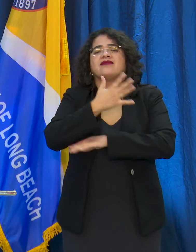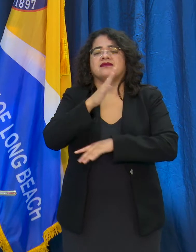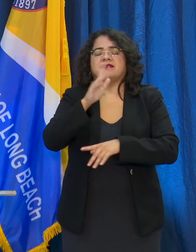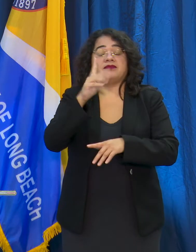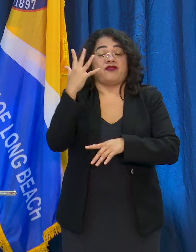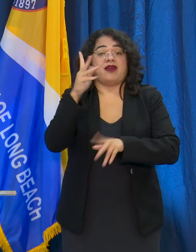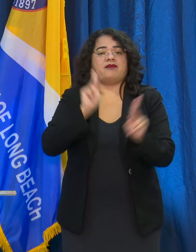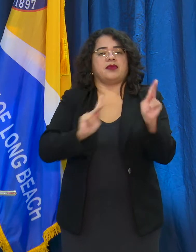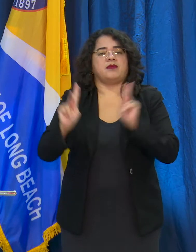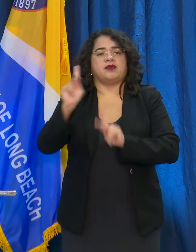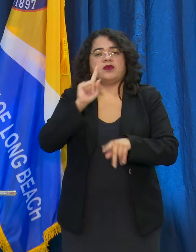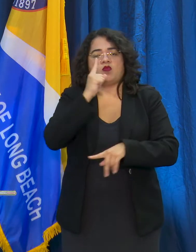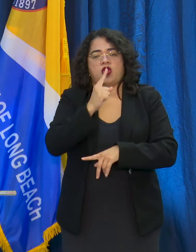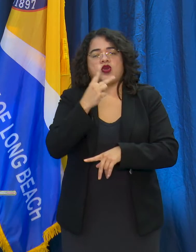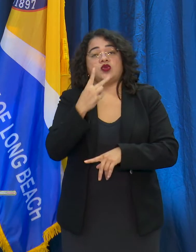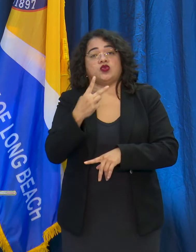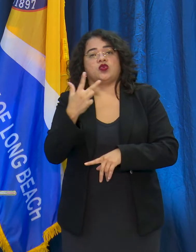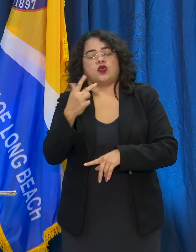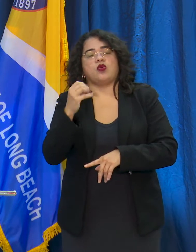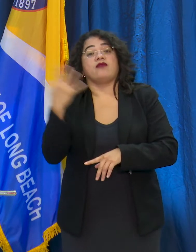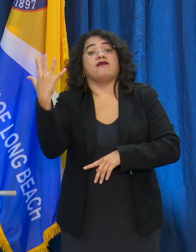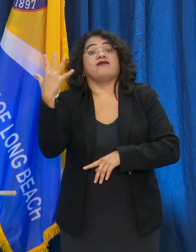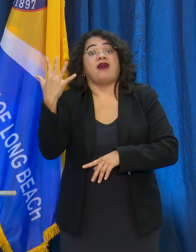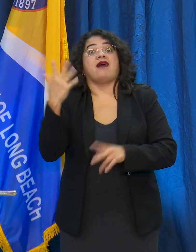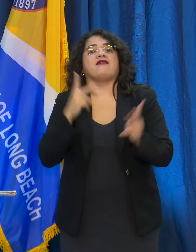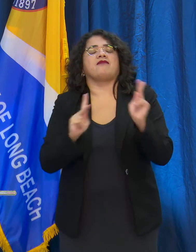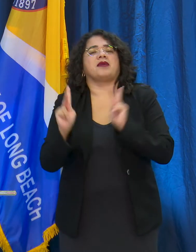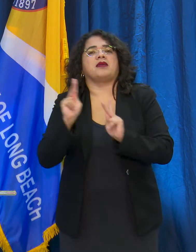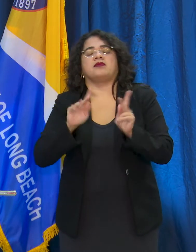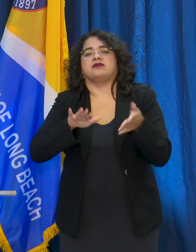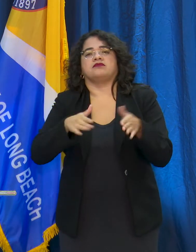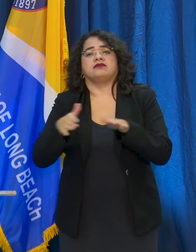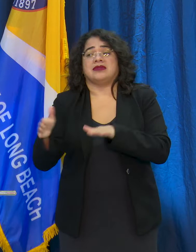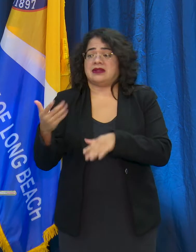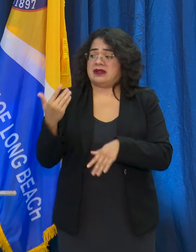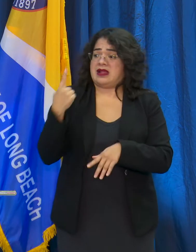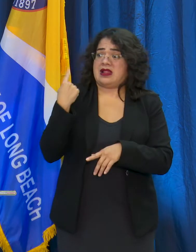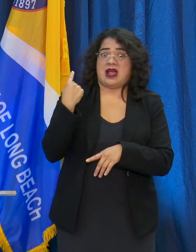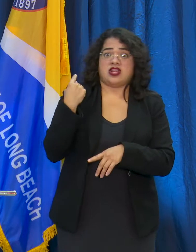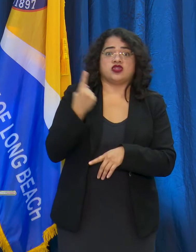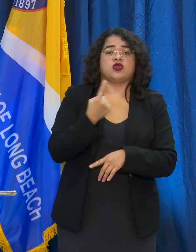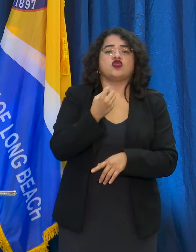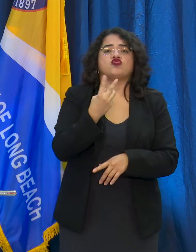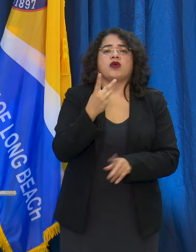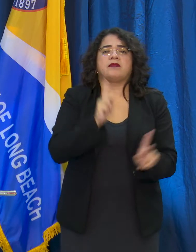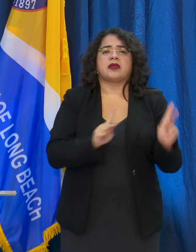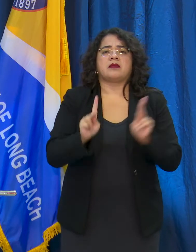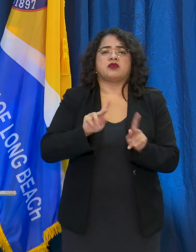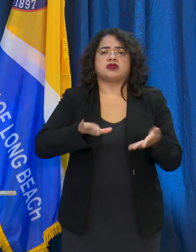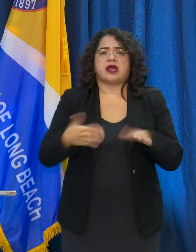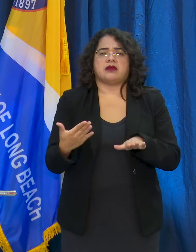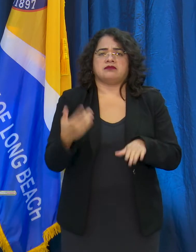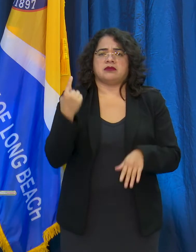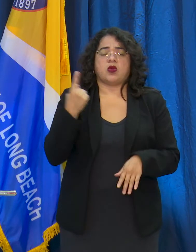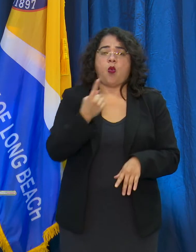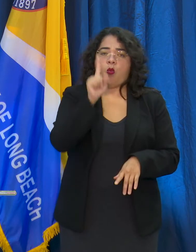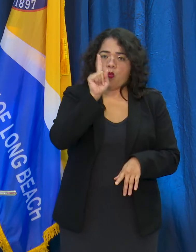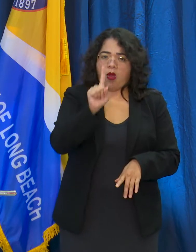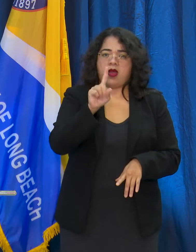from COVID. If you want to compare that to flu, last year's flu season we lost one dozen people. So a dozen people from flu last year,